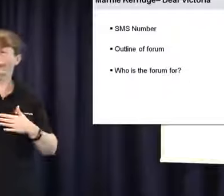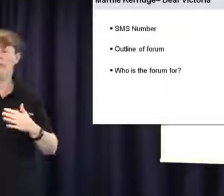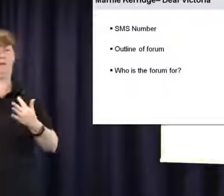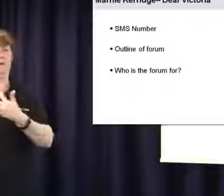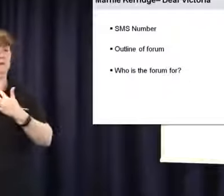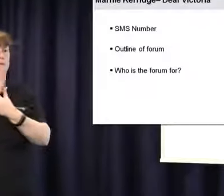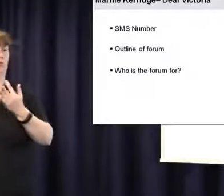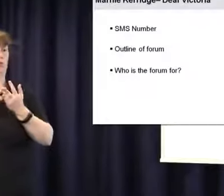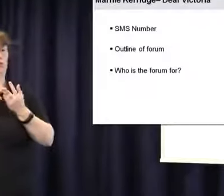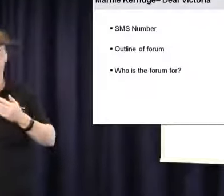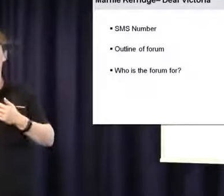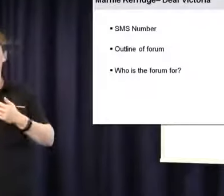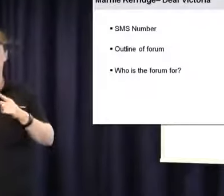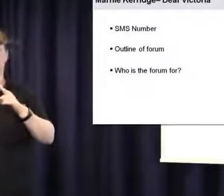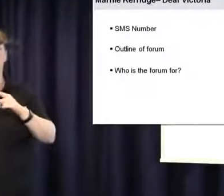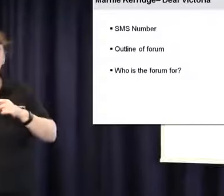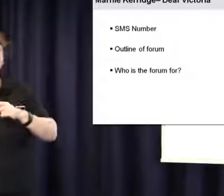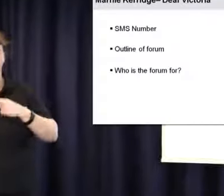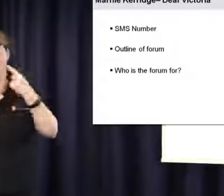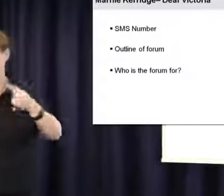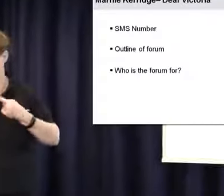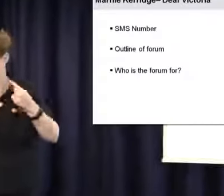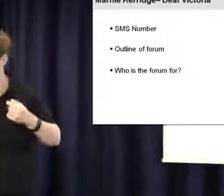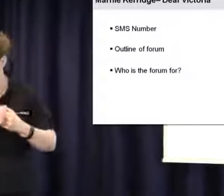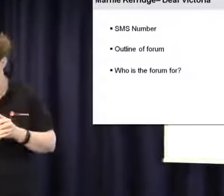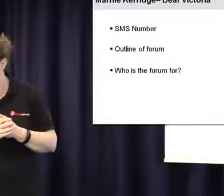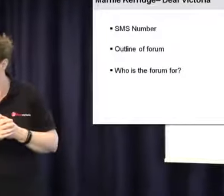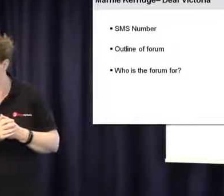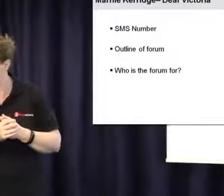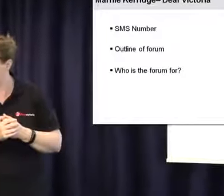so you will have access to that as well. You will have the same access online as what you